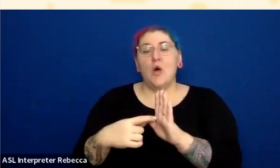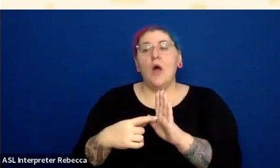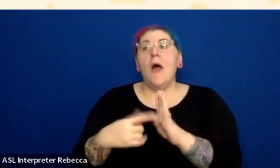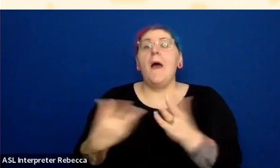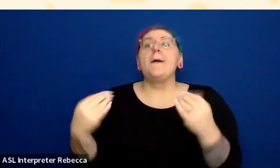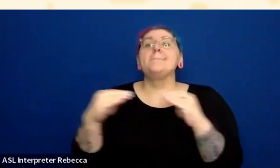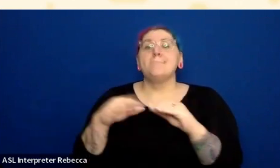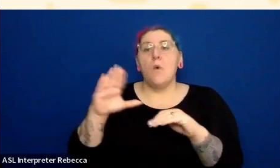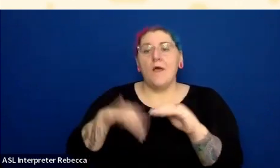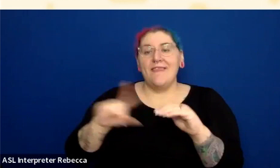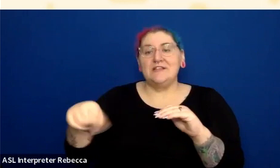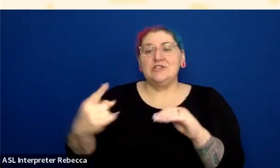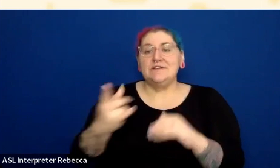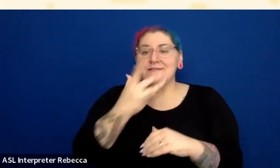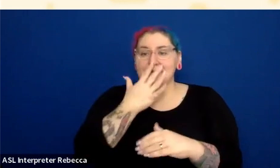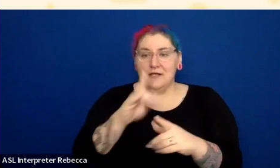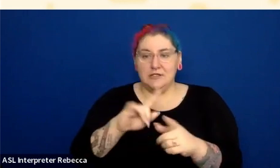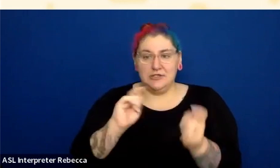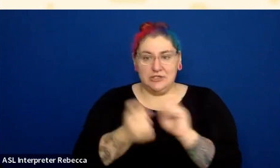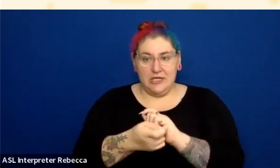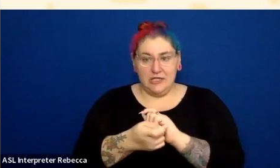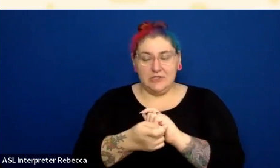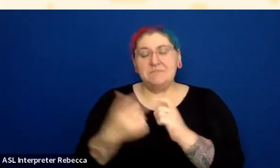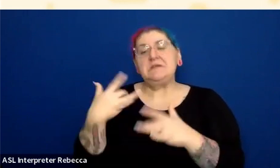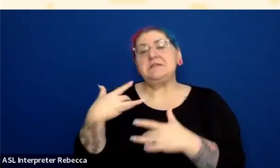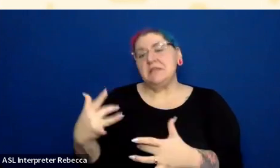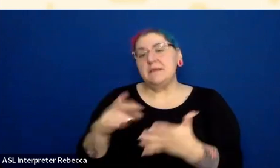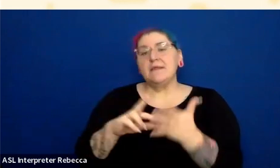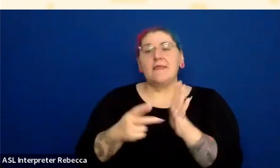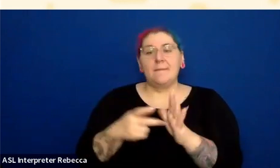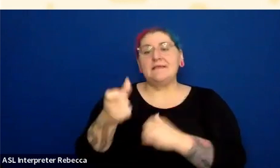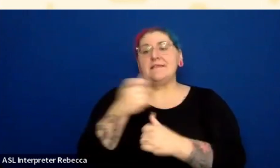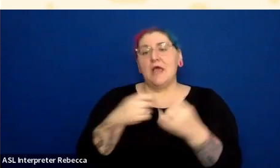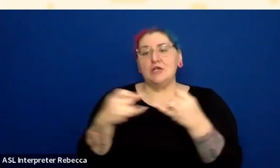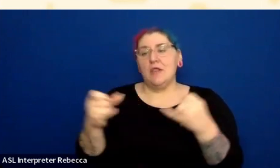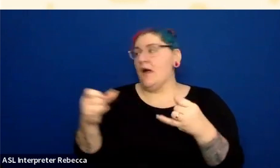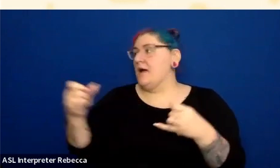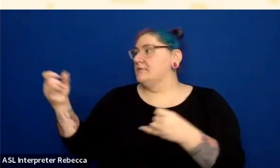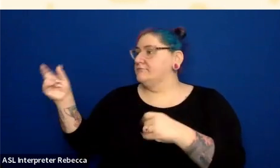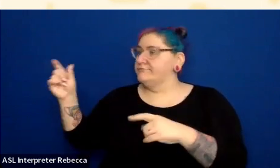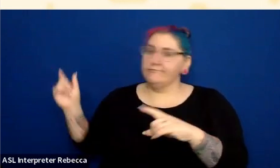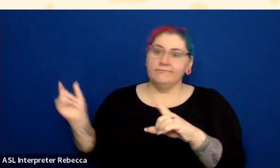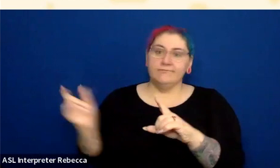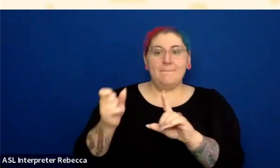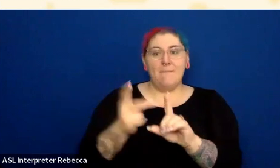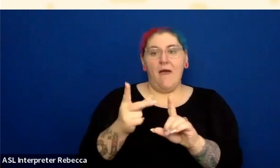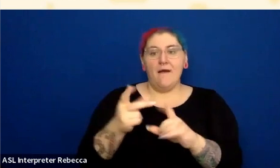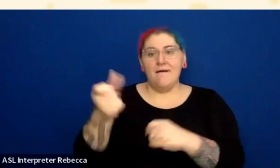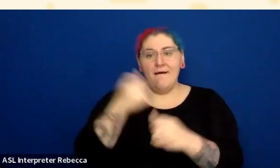that underline on keyboard focus. It actually isn't required for mouse hover, because the idea